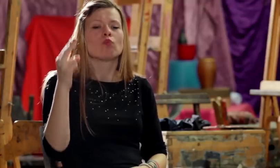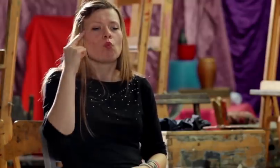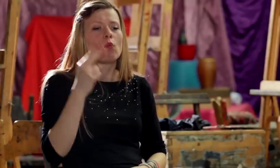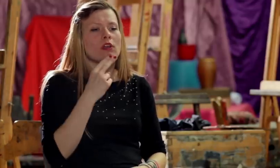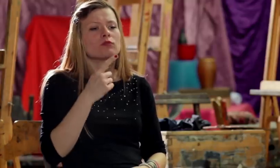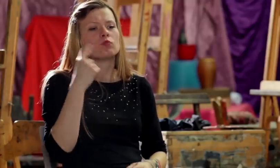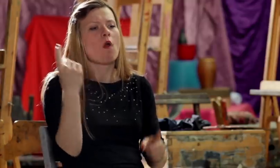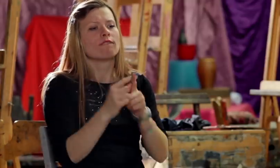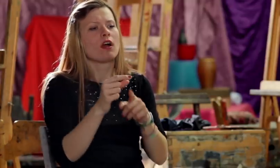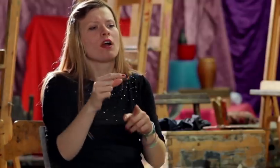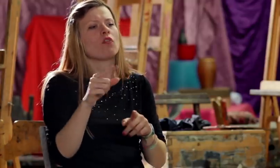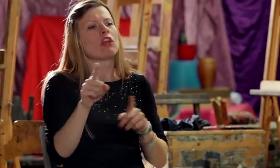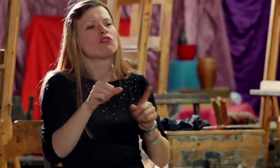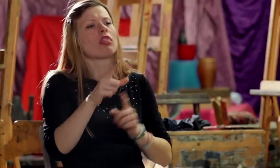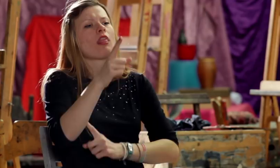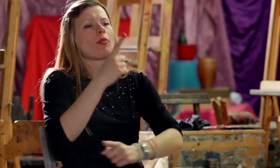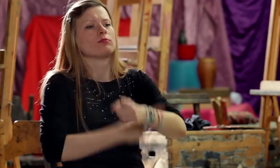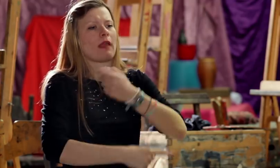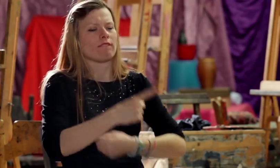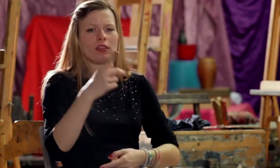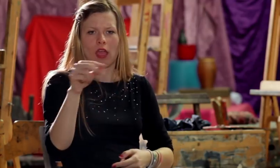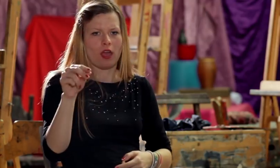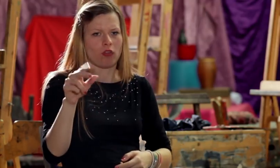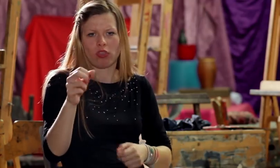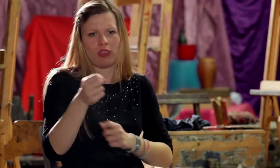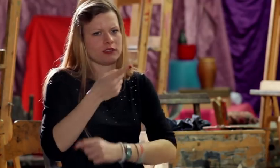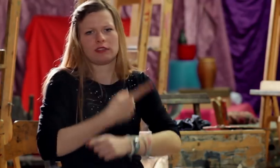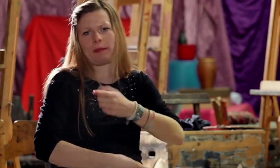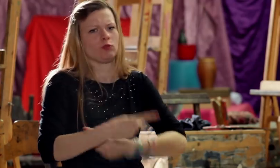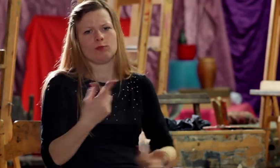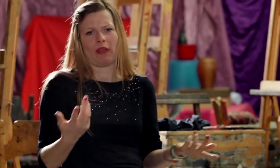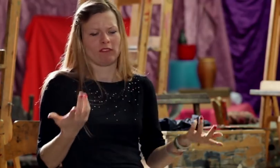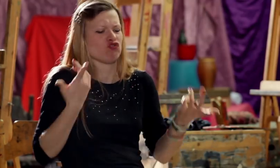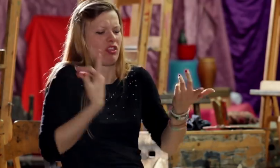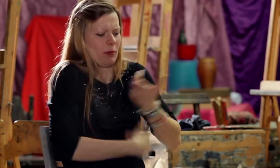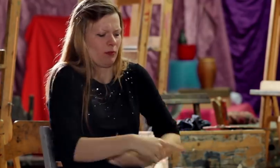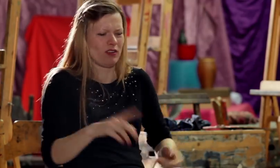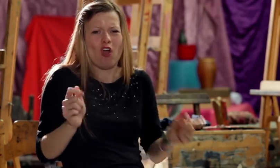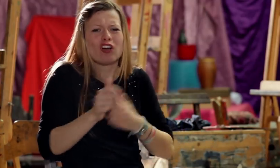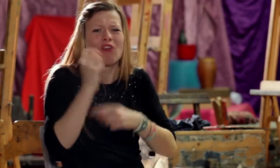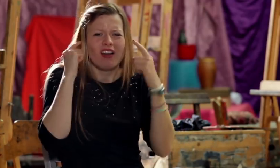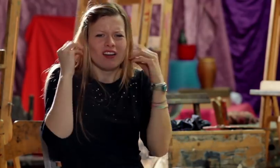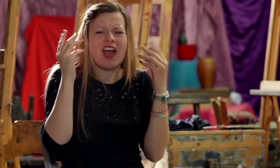The word deaf doesn’t mean disabled. Why disabled? Because one doesn’t hear?